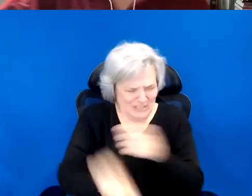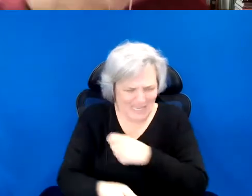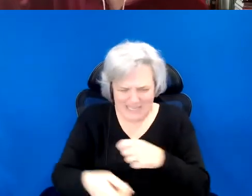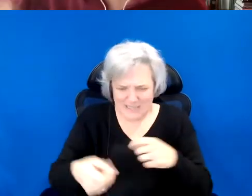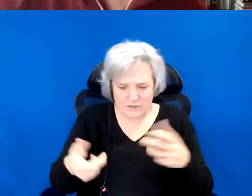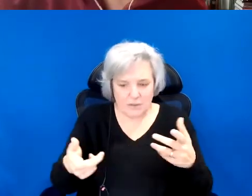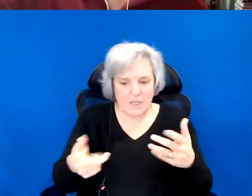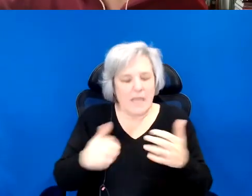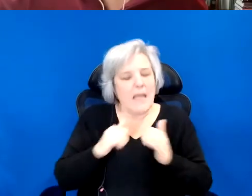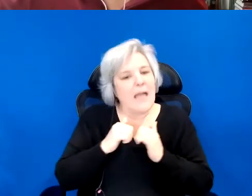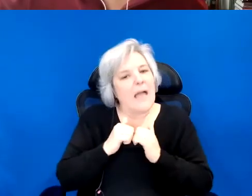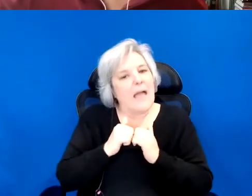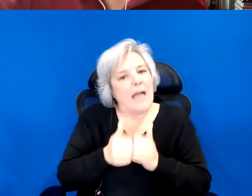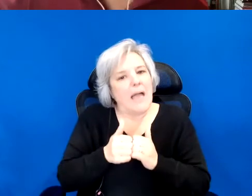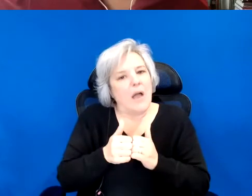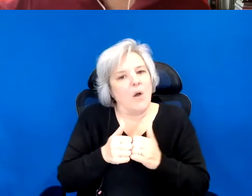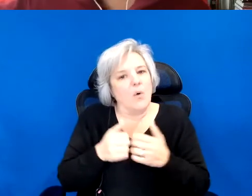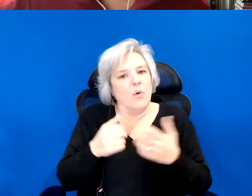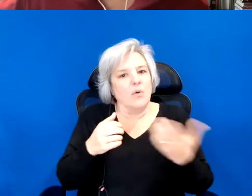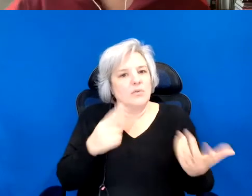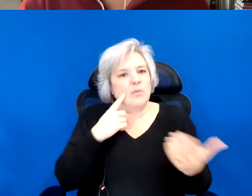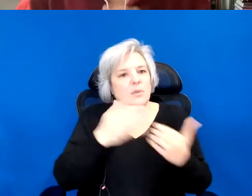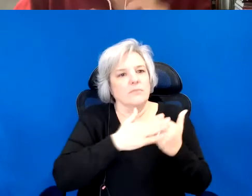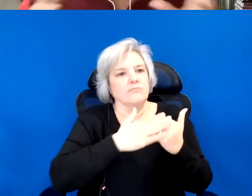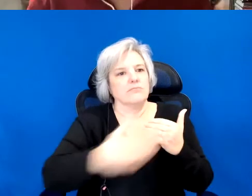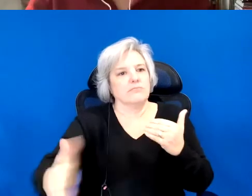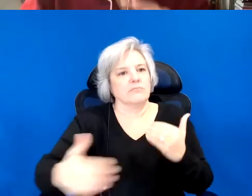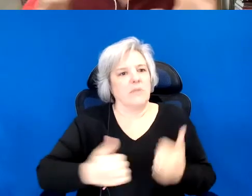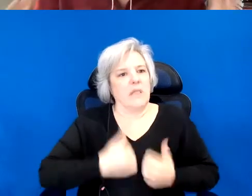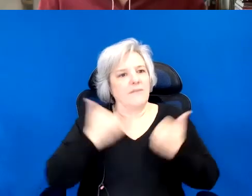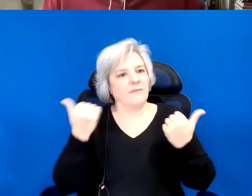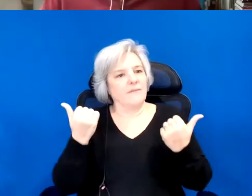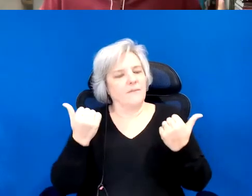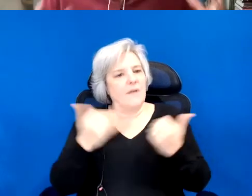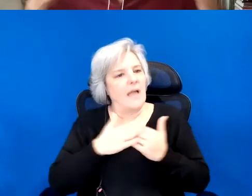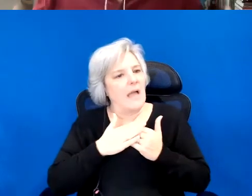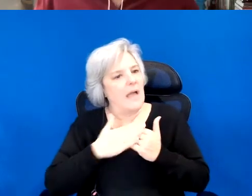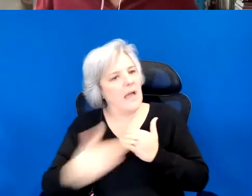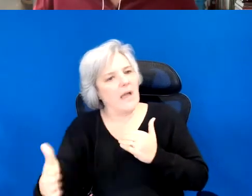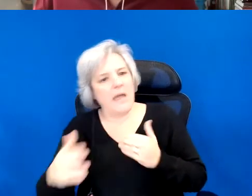How do we comport ourselves going forward? And I feel like that, that is a little bit